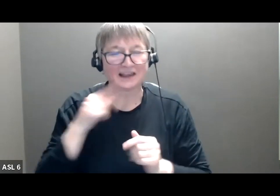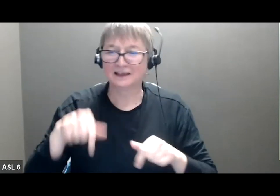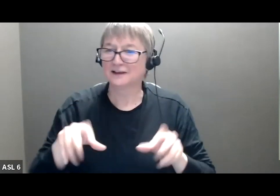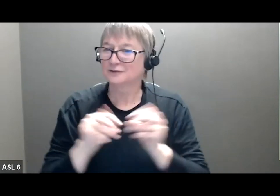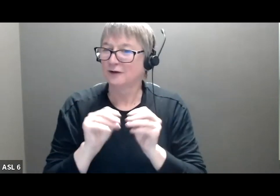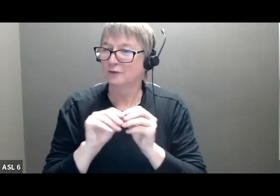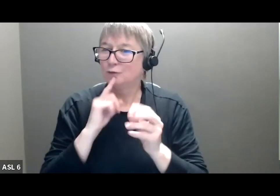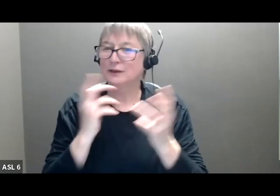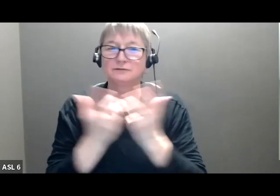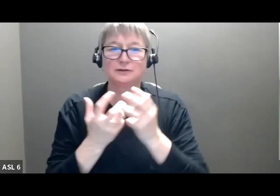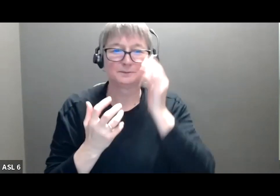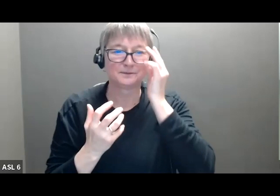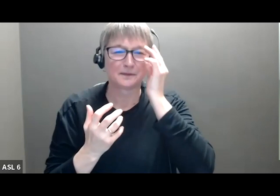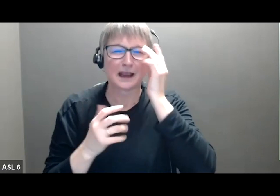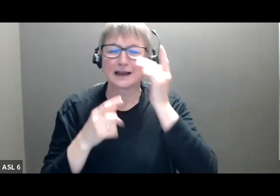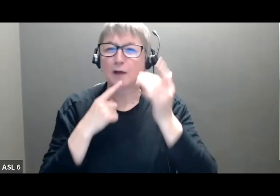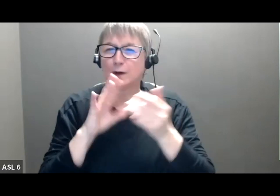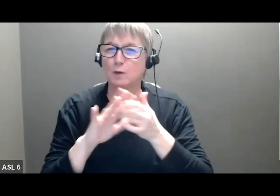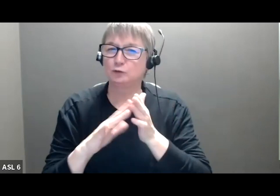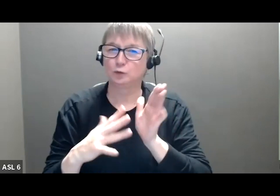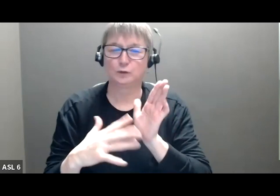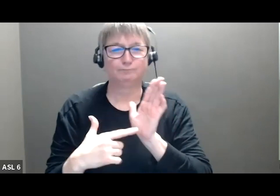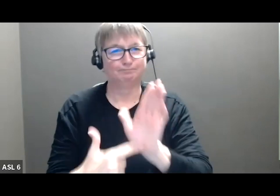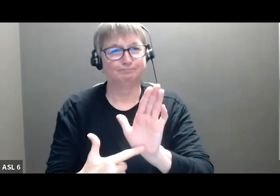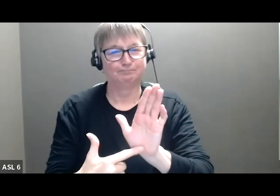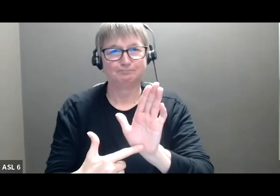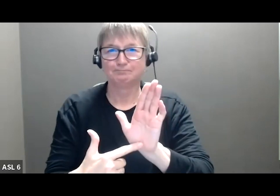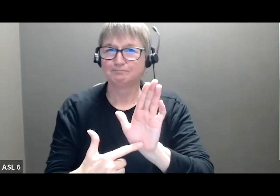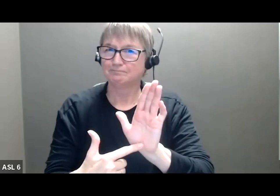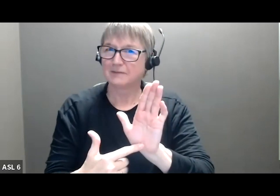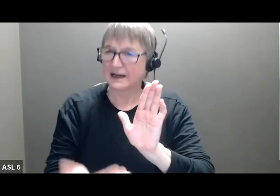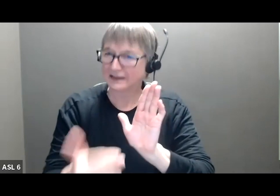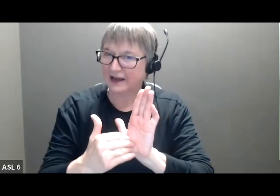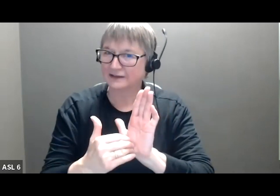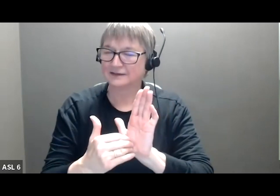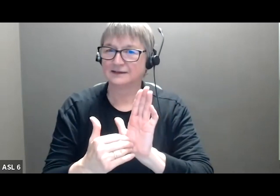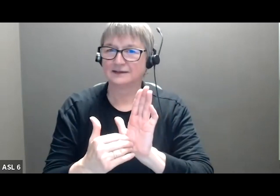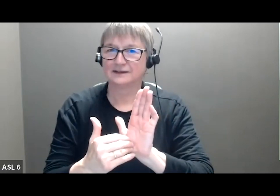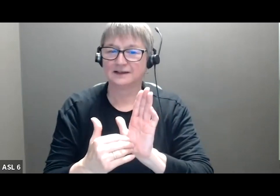to call it out just once more before we all say goodbye. Over the next week or so, you will get